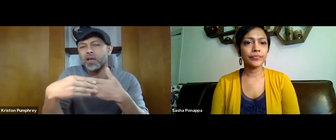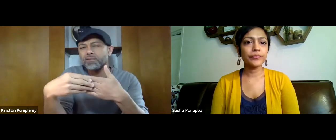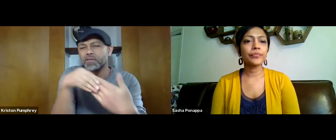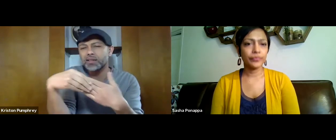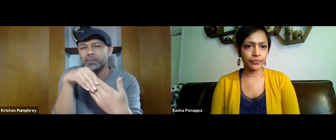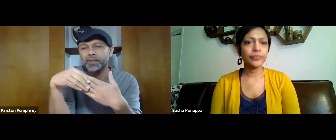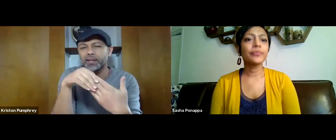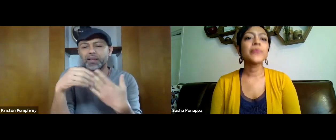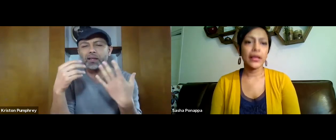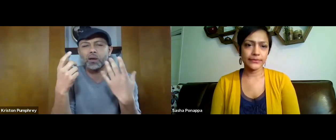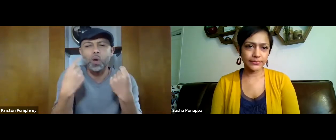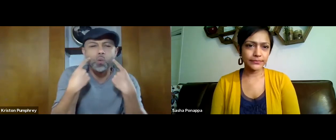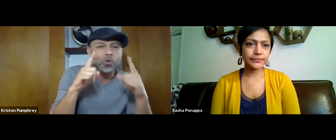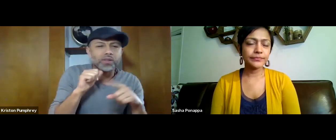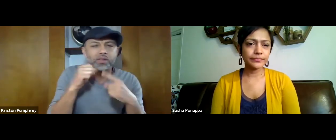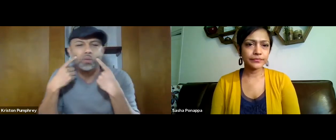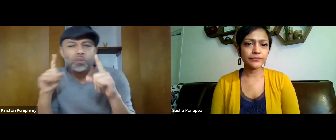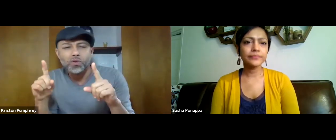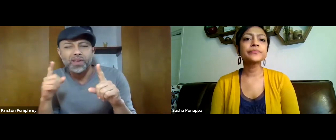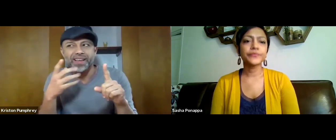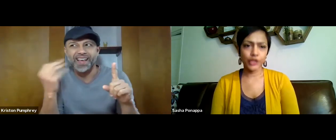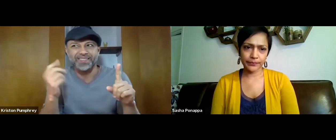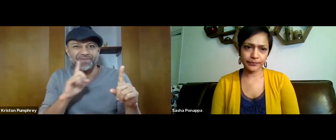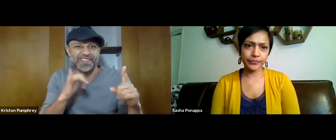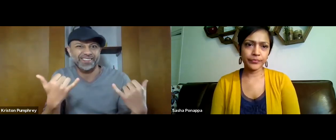So that's good, that they have that flexibility